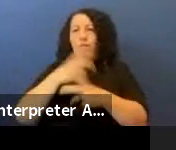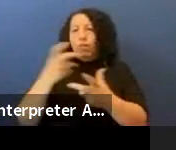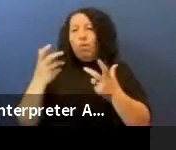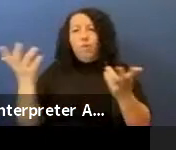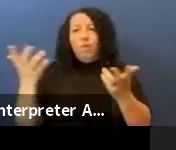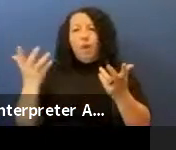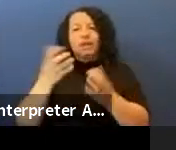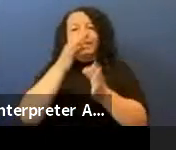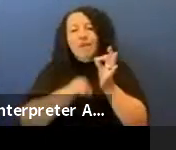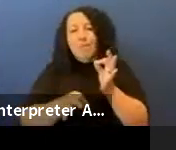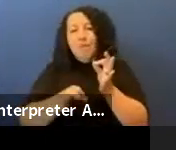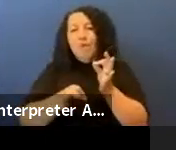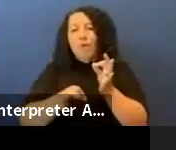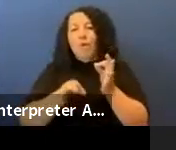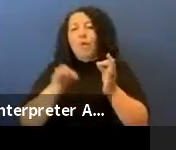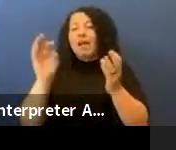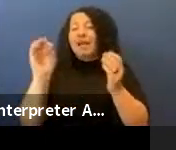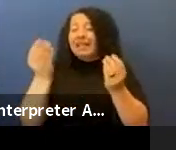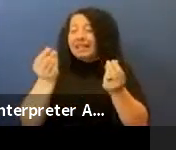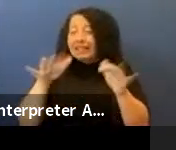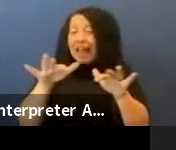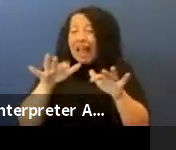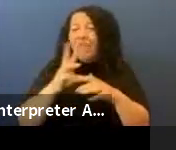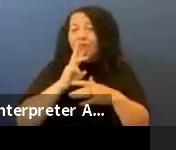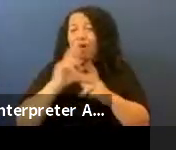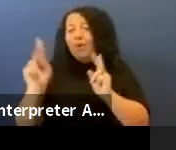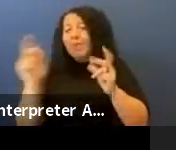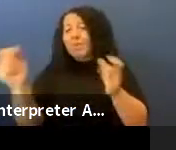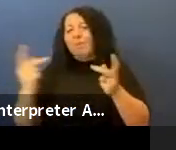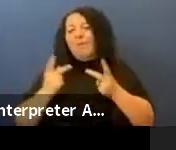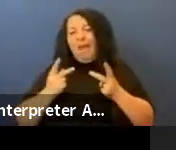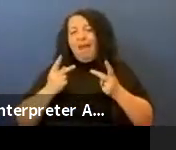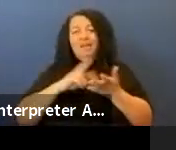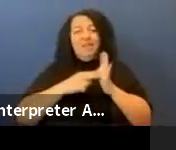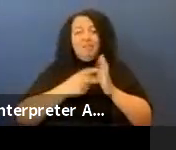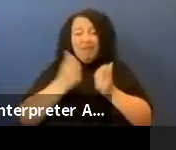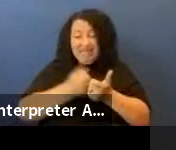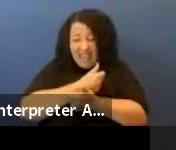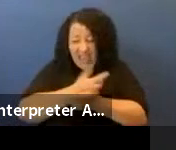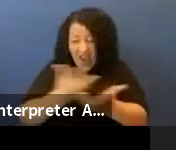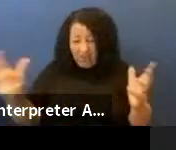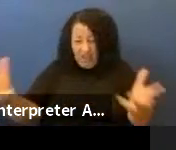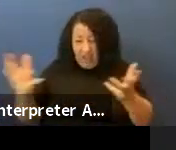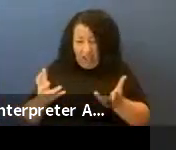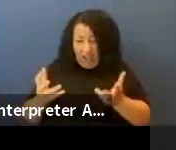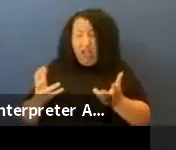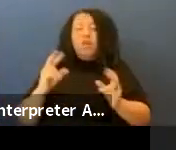Does it mean everything? No, it means acre by acre and bucket by bucket if you have to,